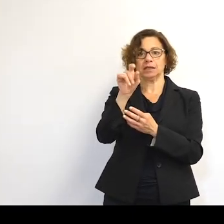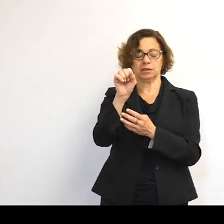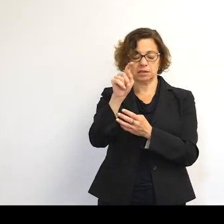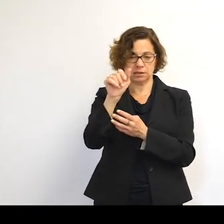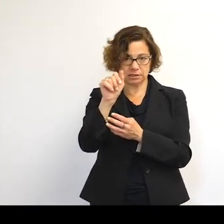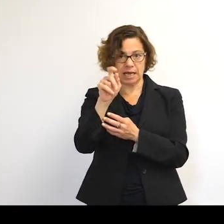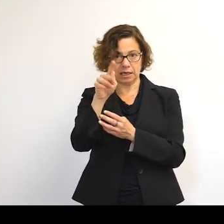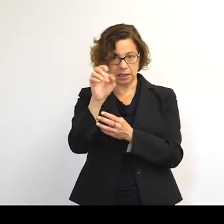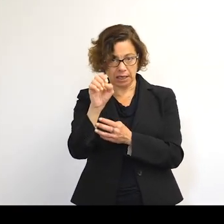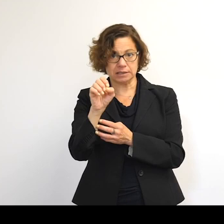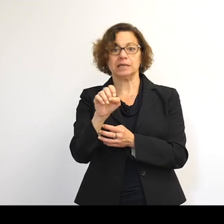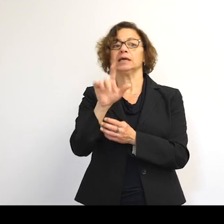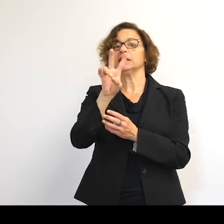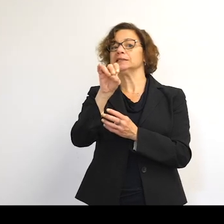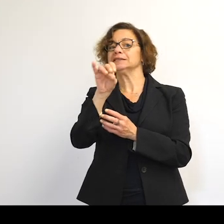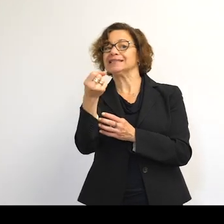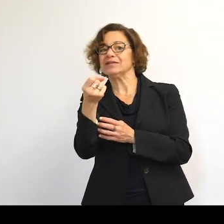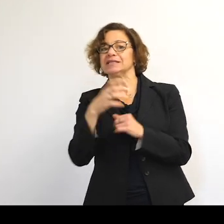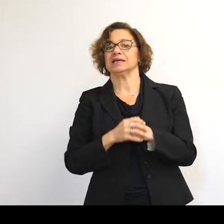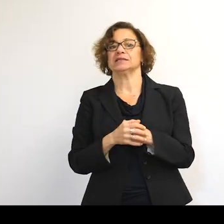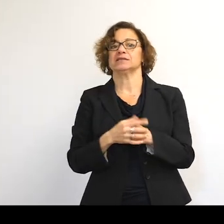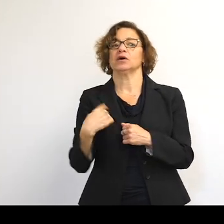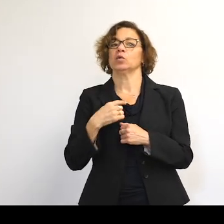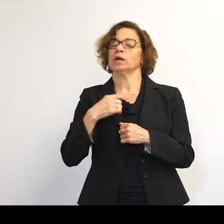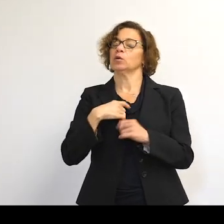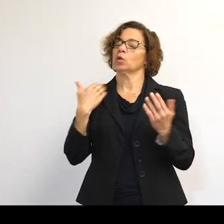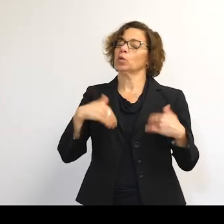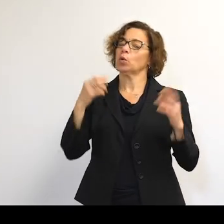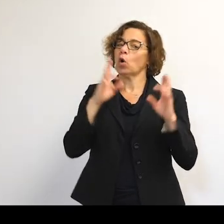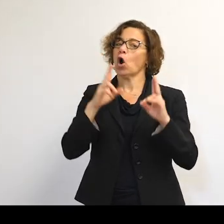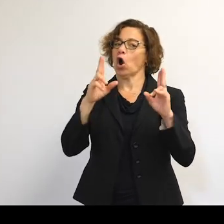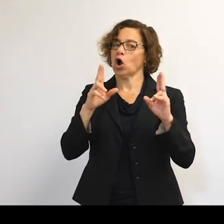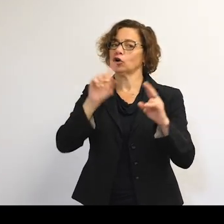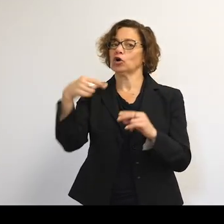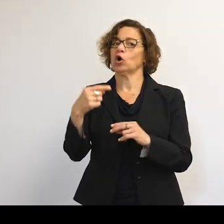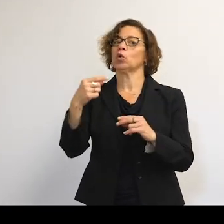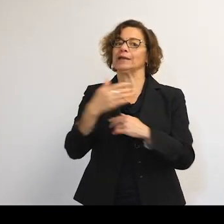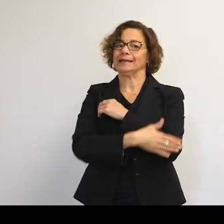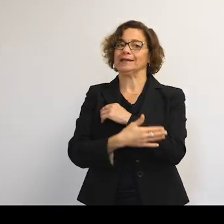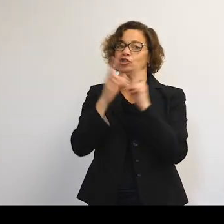And we have the dubious honor of being the only country in history to have the capability